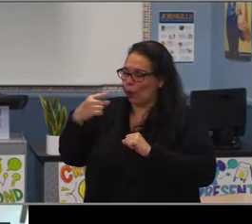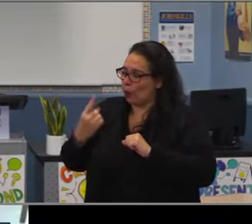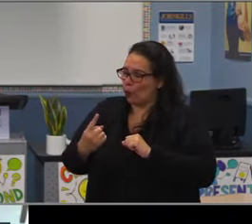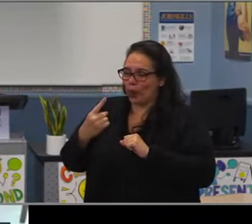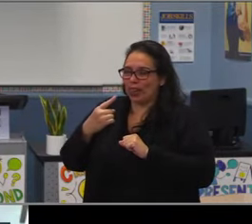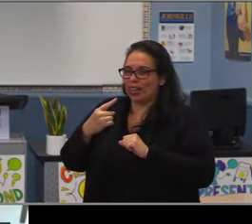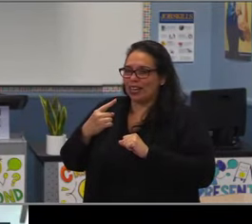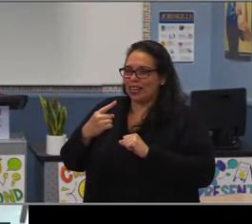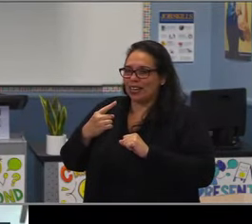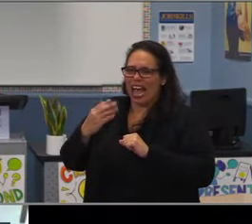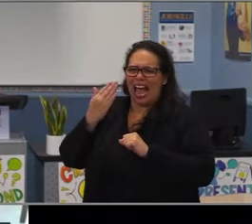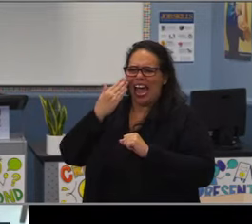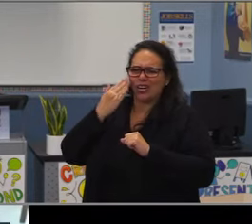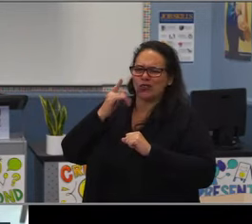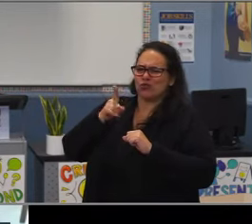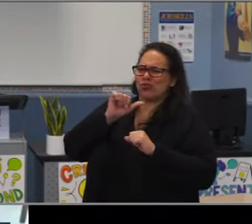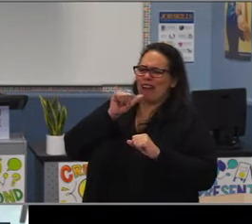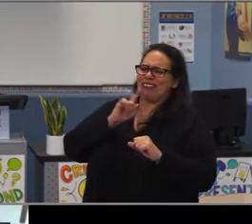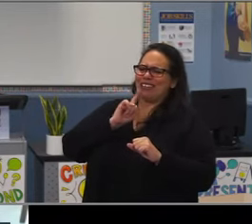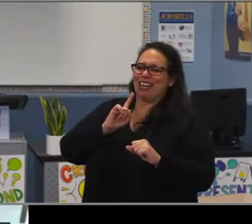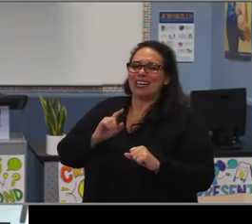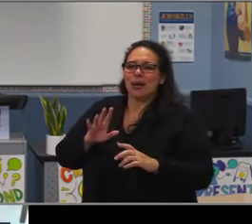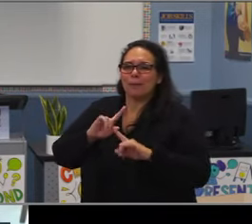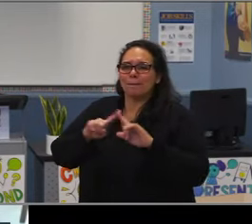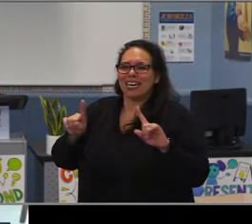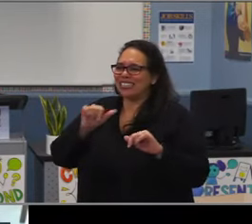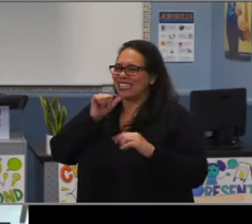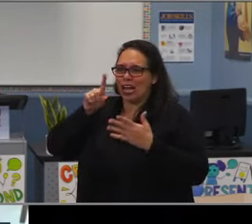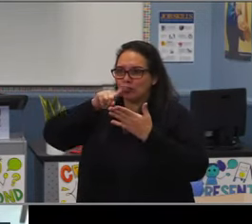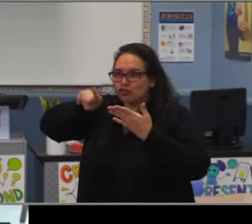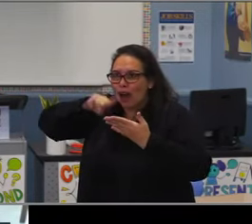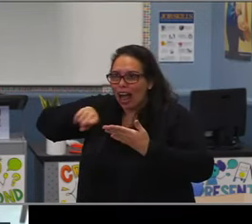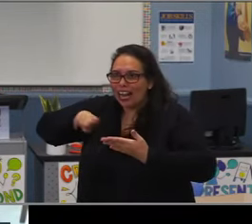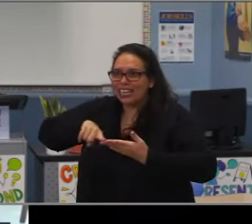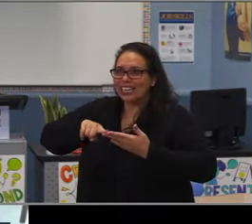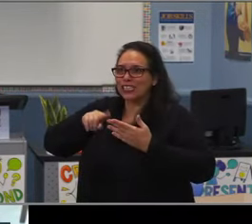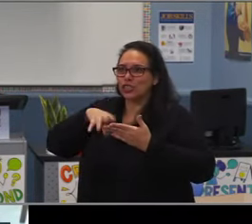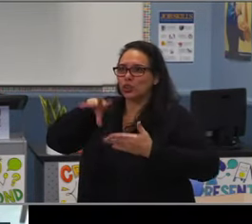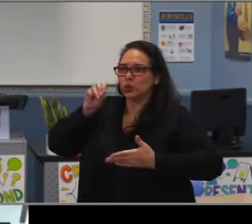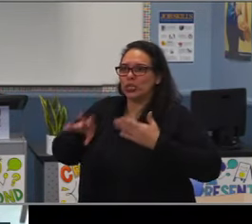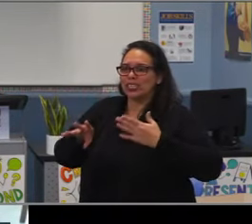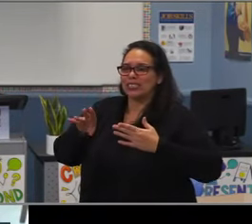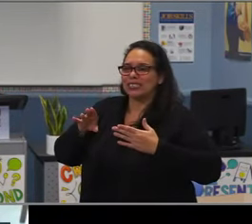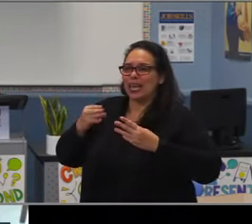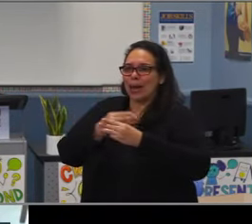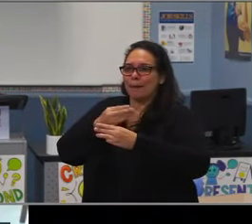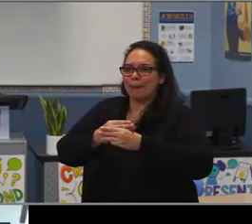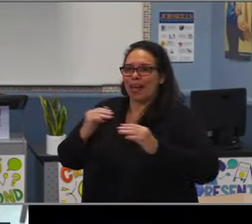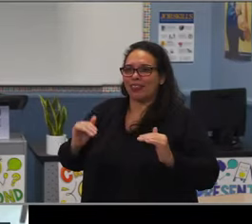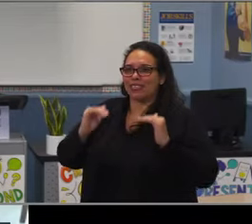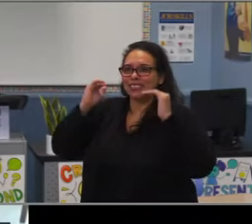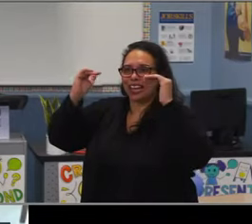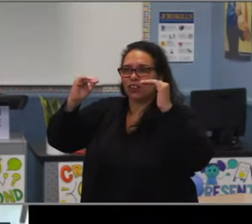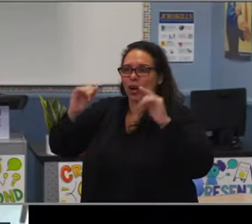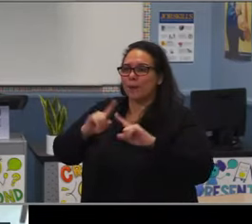We're especially feeling that now in an online environment where we do have a larger number of missing assignments, which is producing a larger number of students